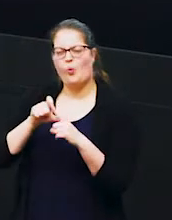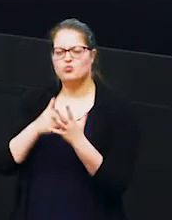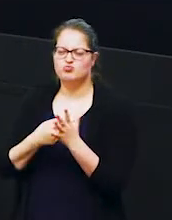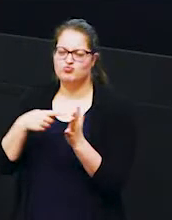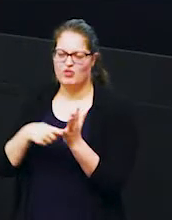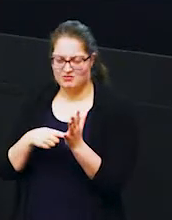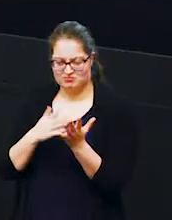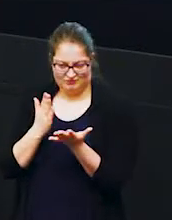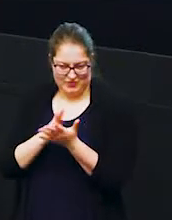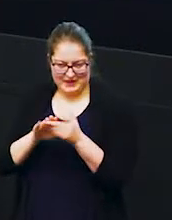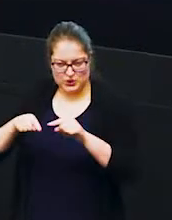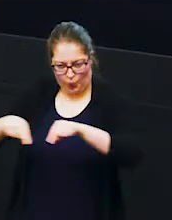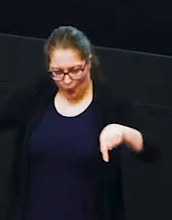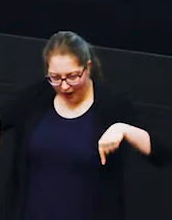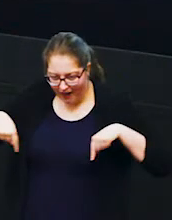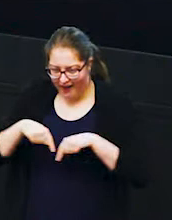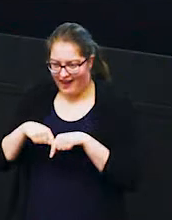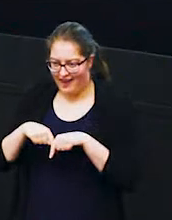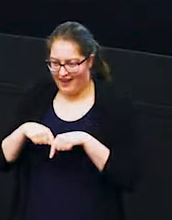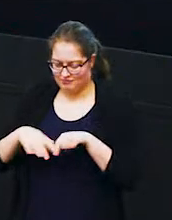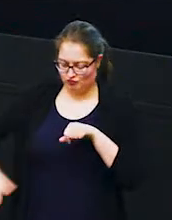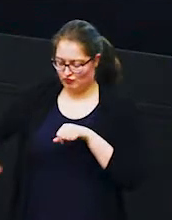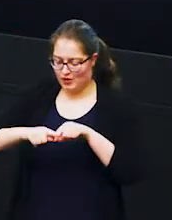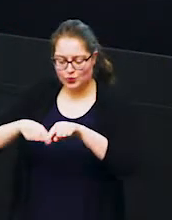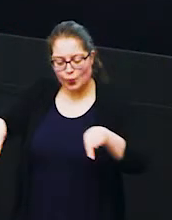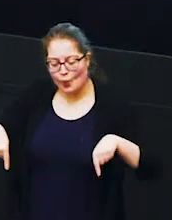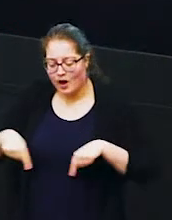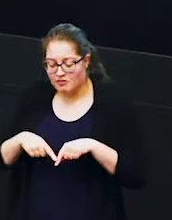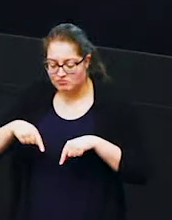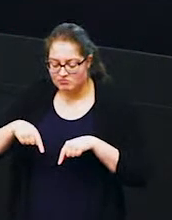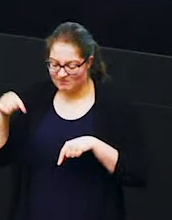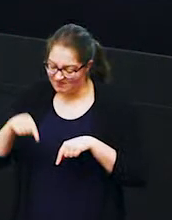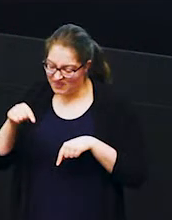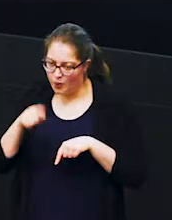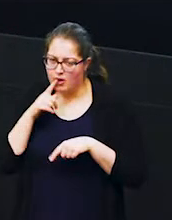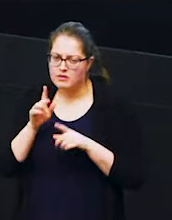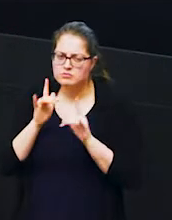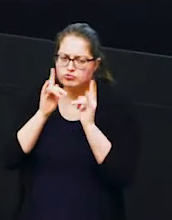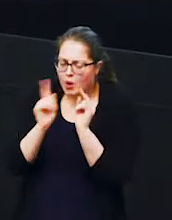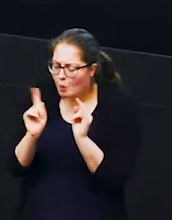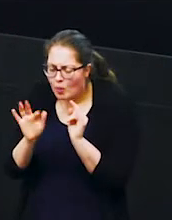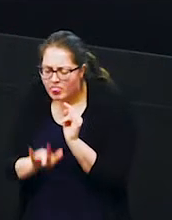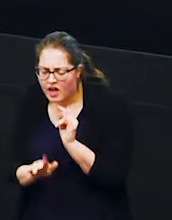square that we've laid out on the ground within which we're going to measure all of the vegetation